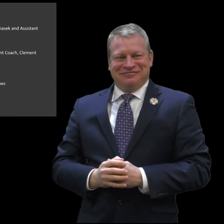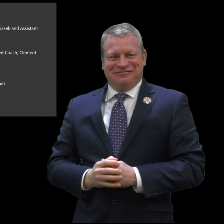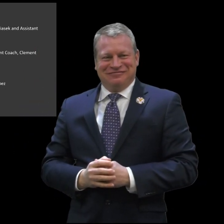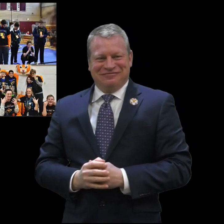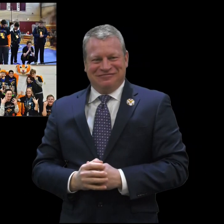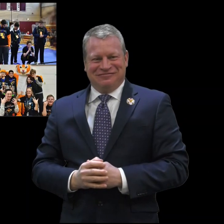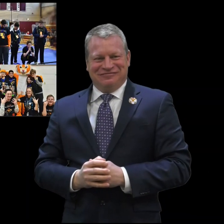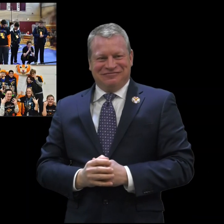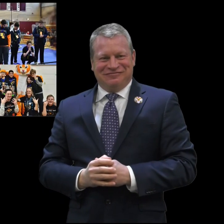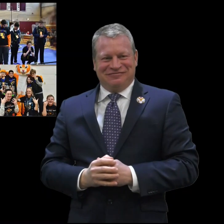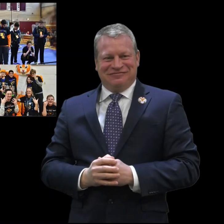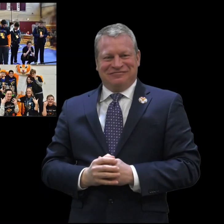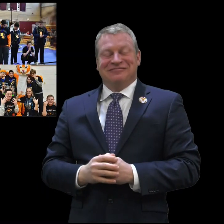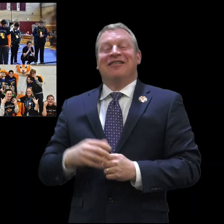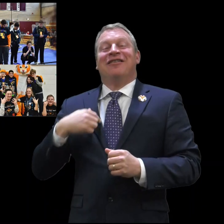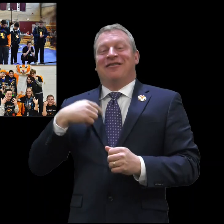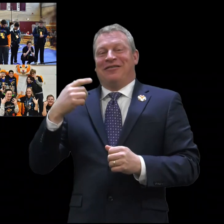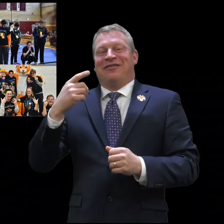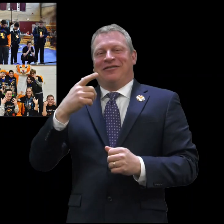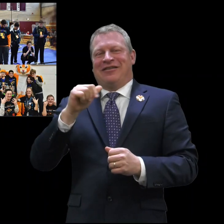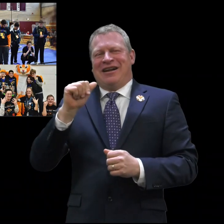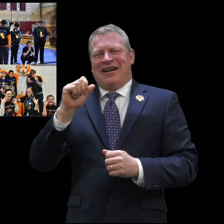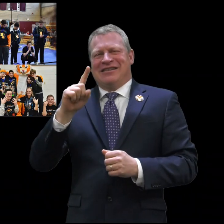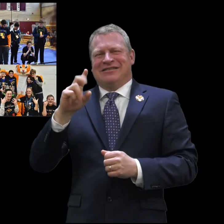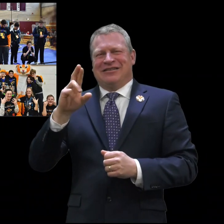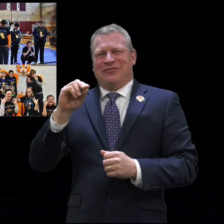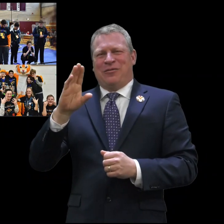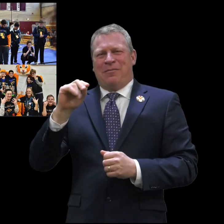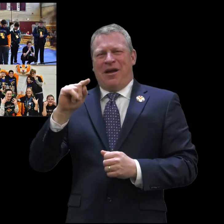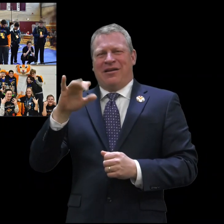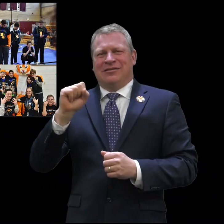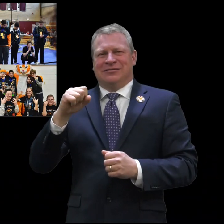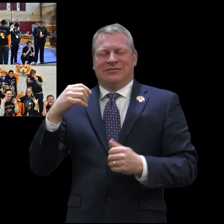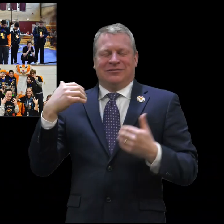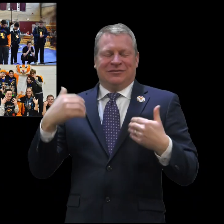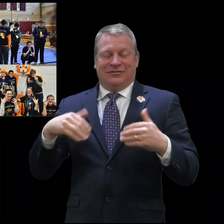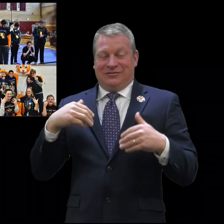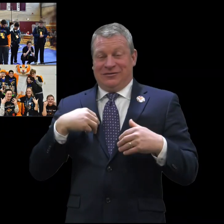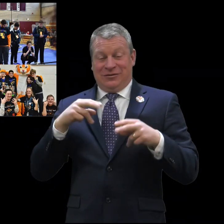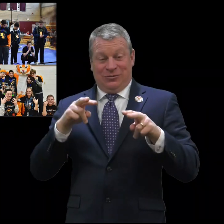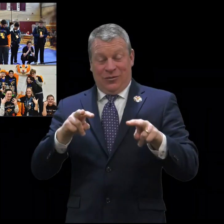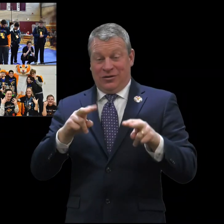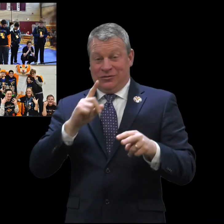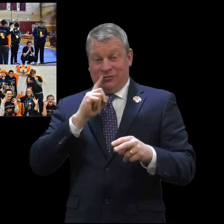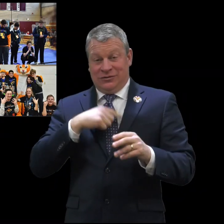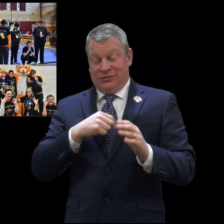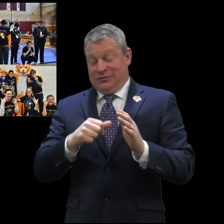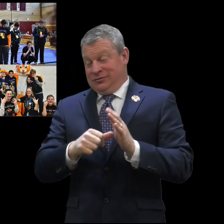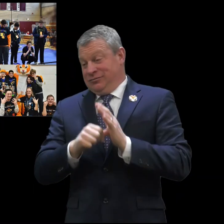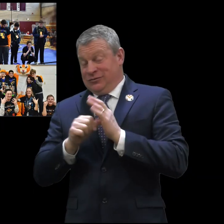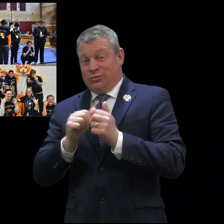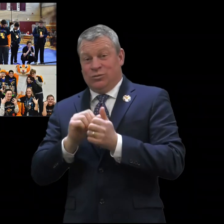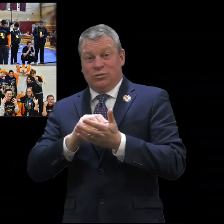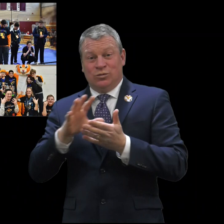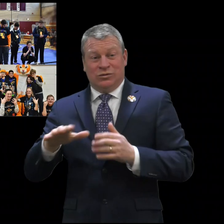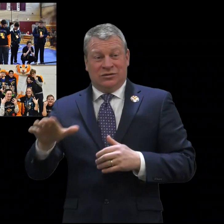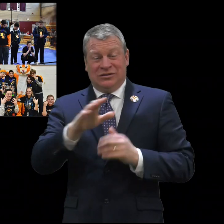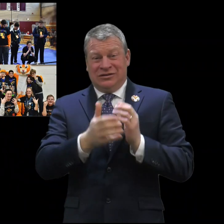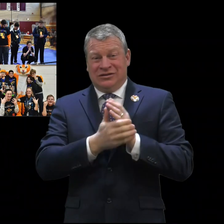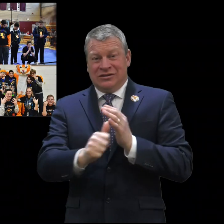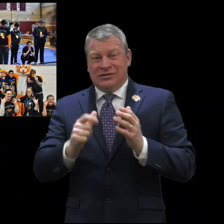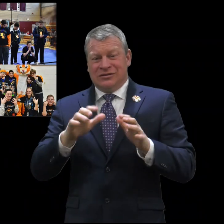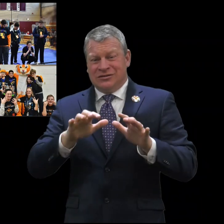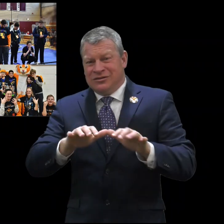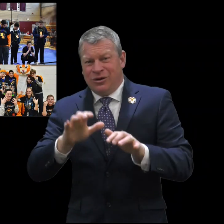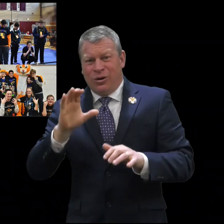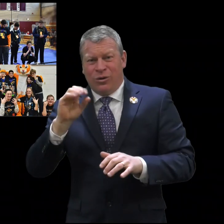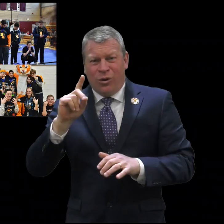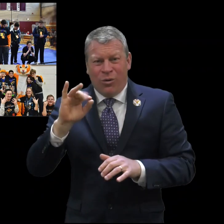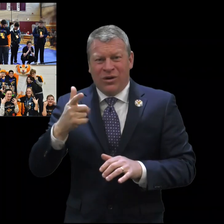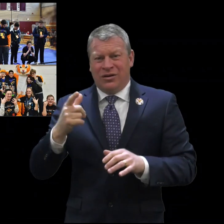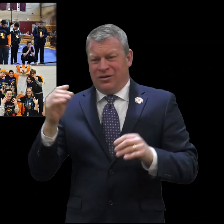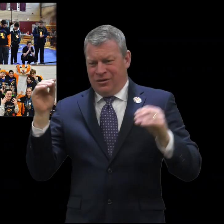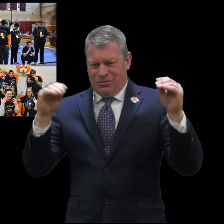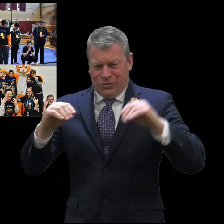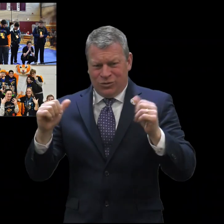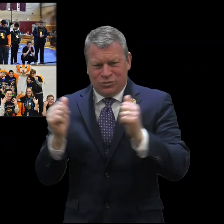in the future. ASD Robotics I have to say I am so impressed with the students and